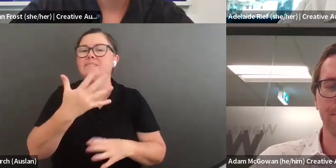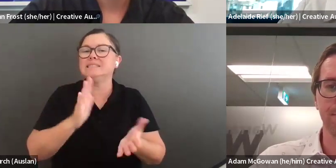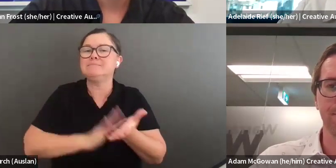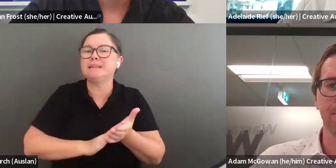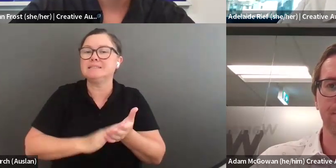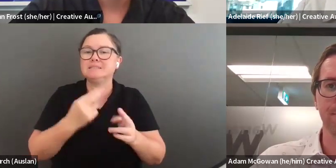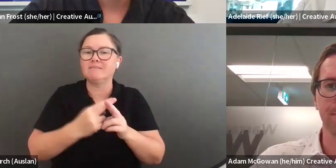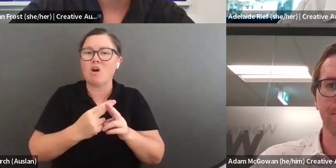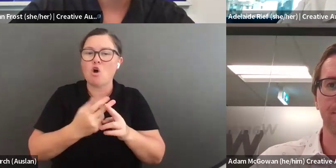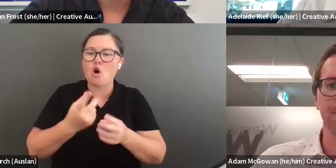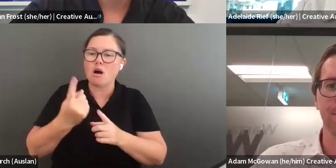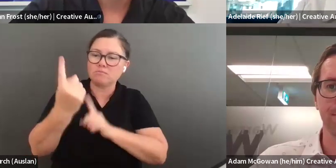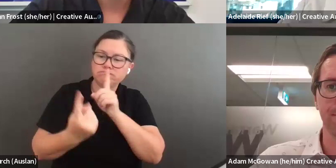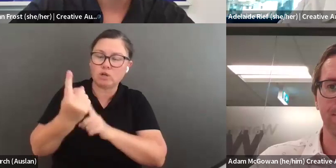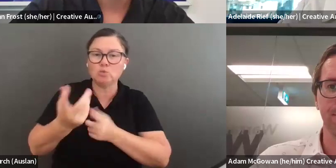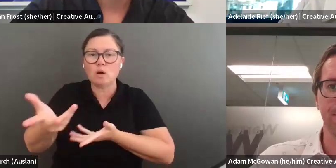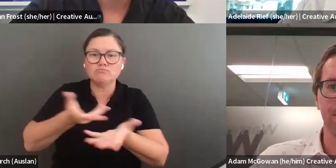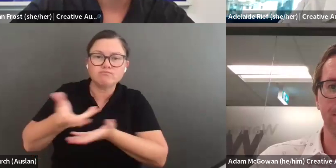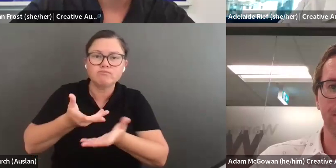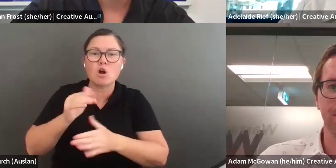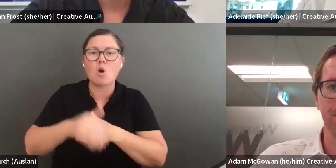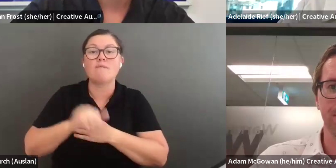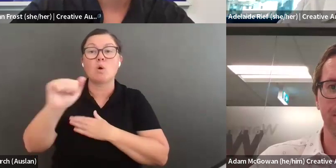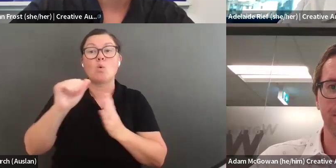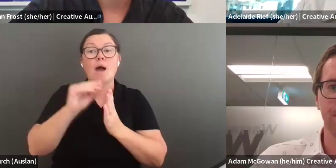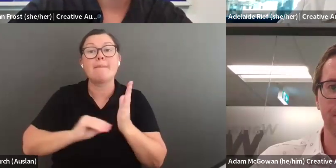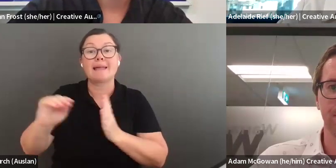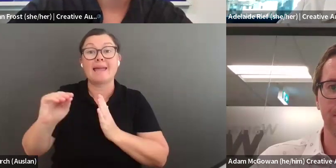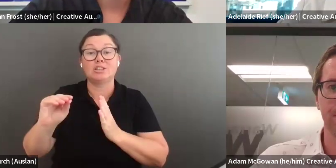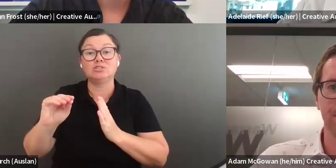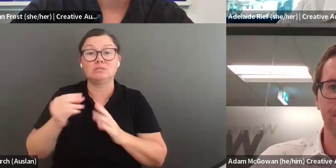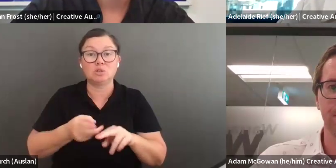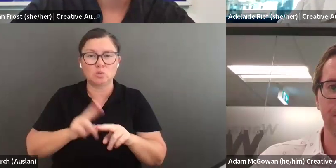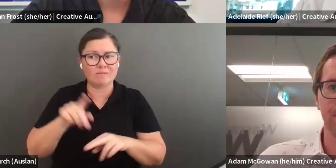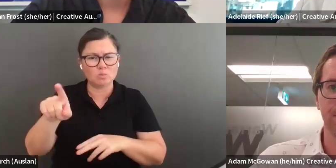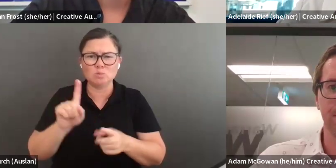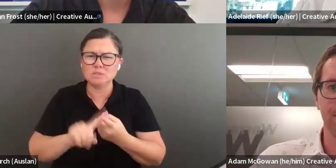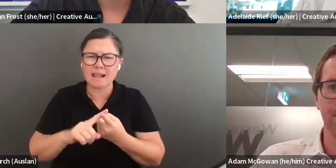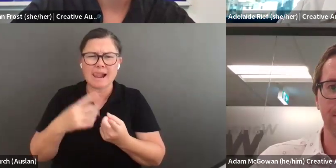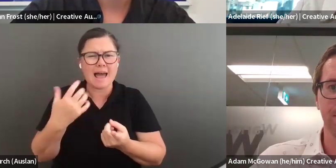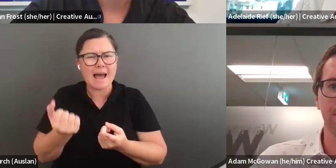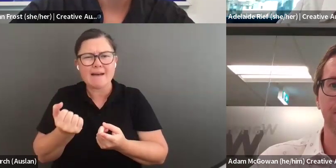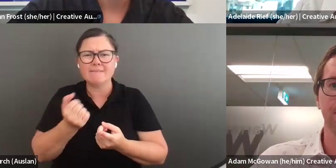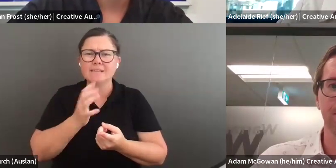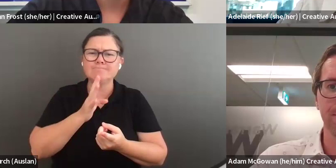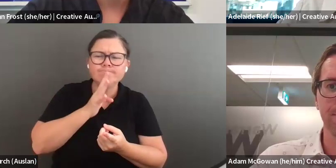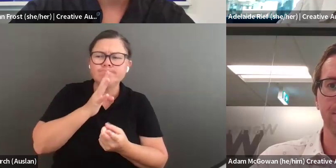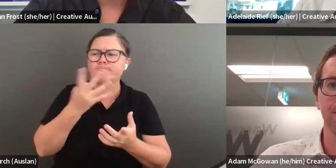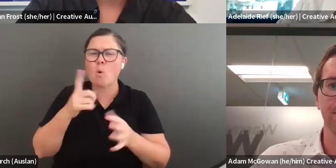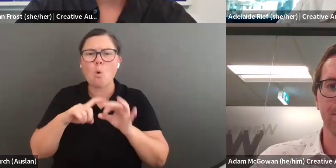application. Those bookings are filling up really fast at the moment. If your question has not been answered by the